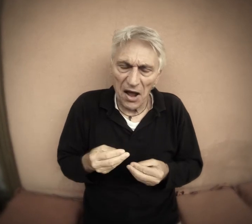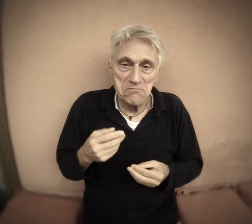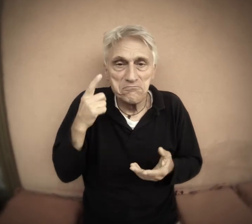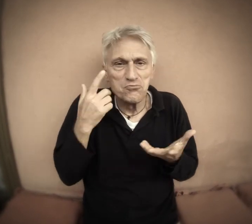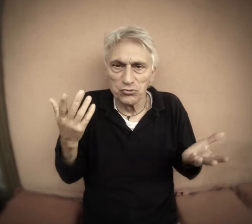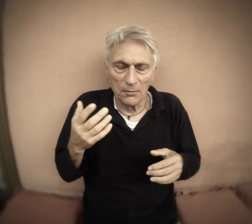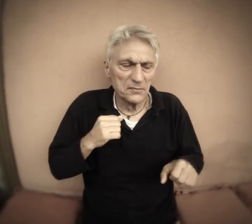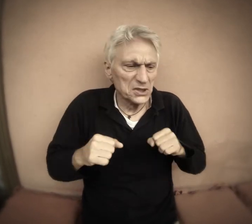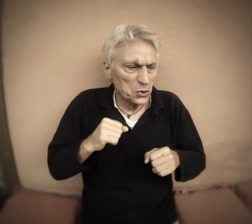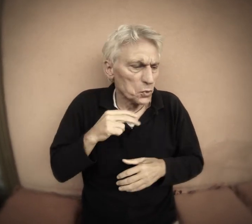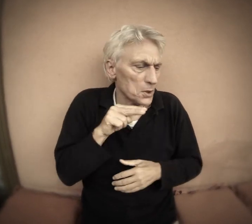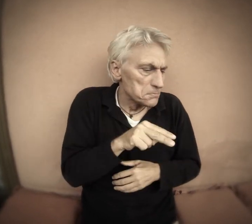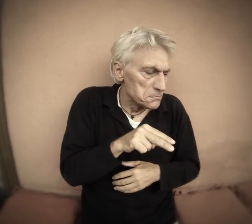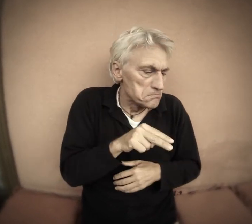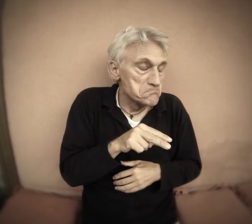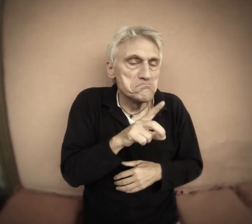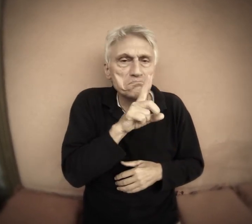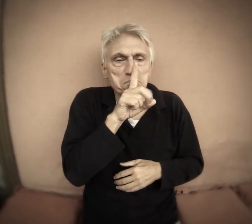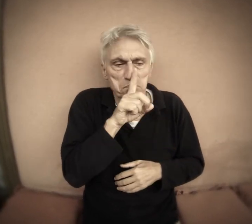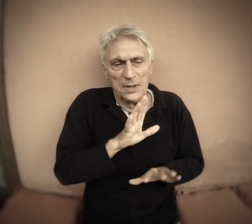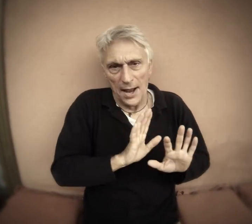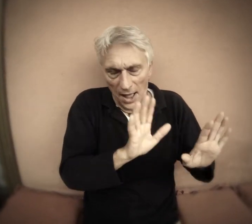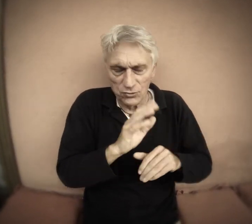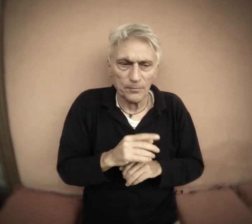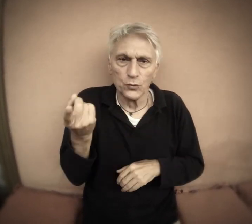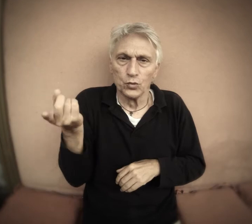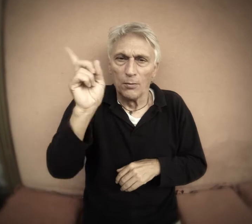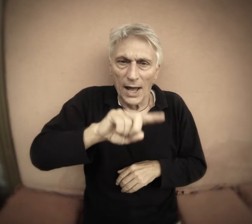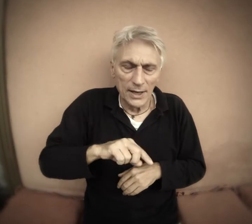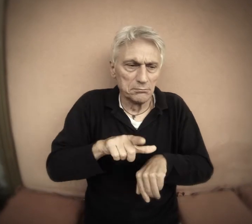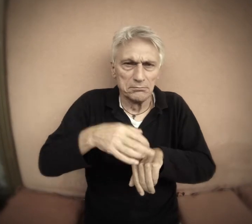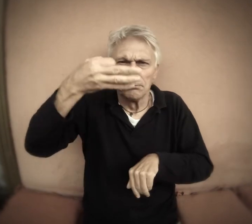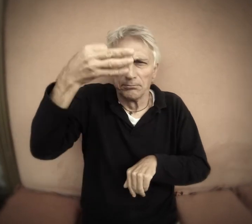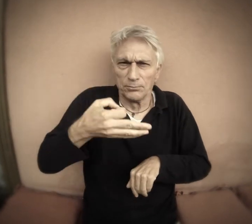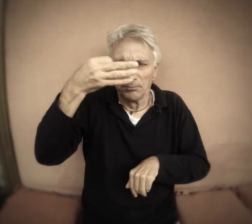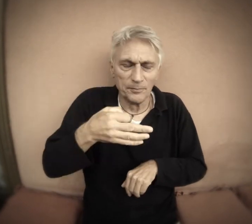I do not know. the manager observes and let it go the next day, at the same time precise